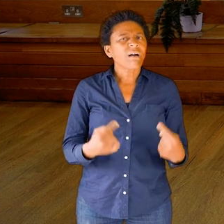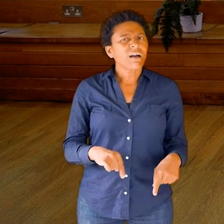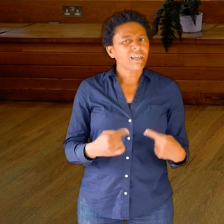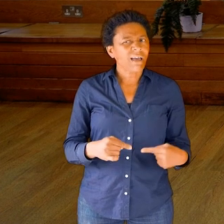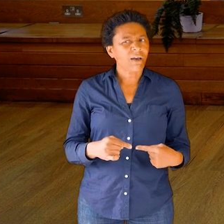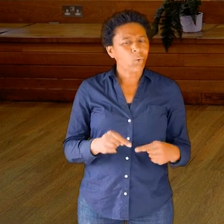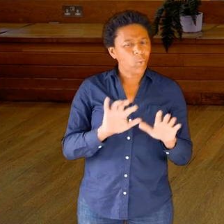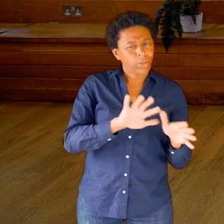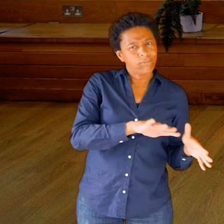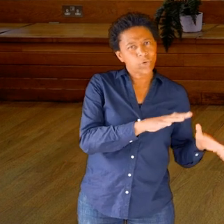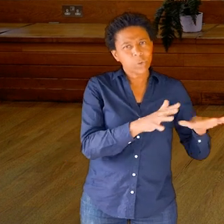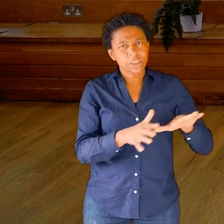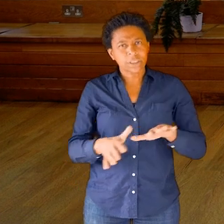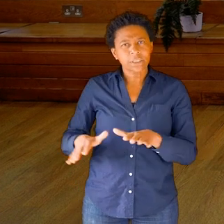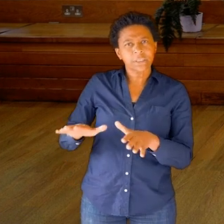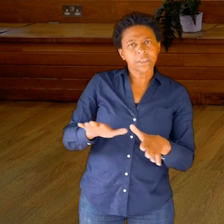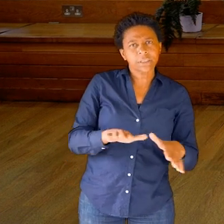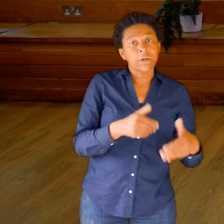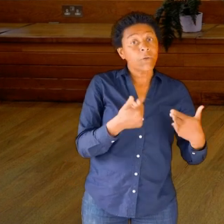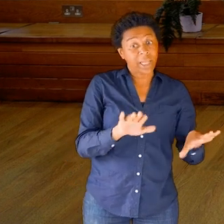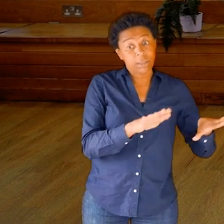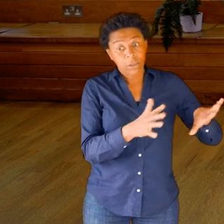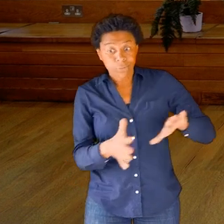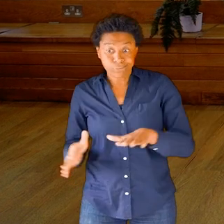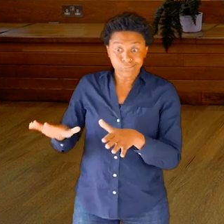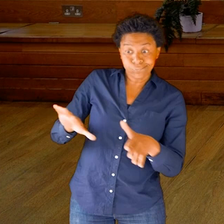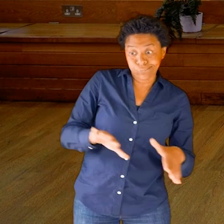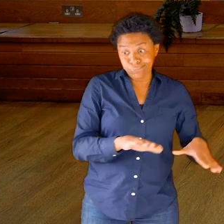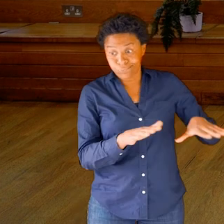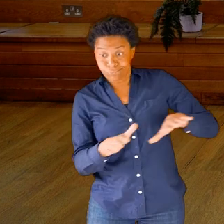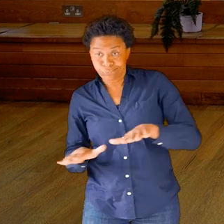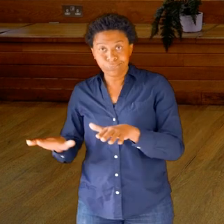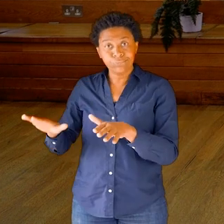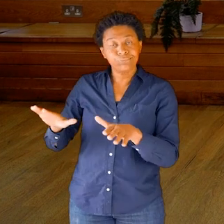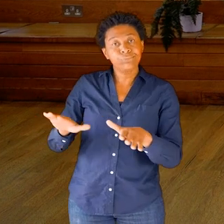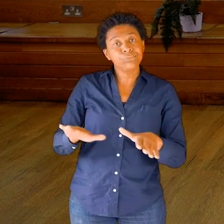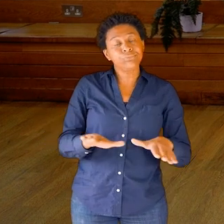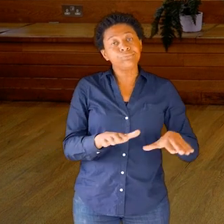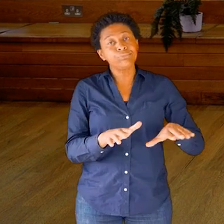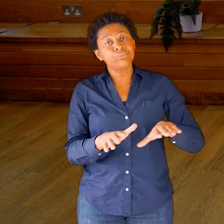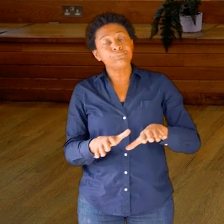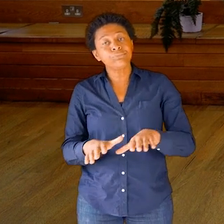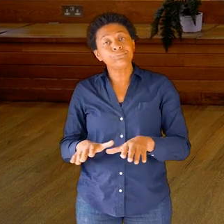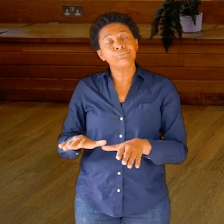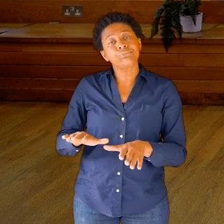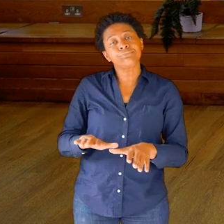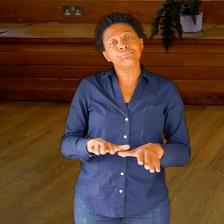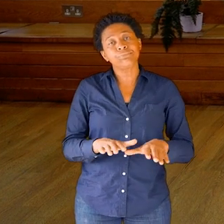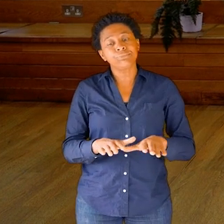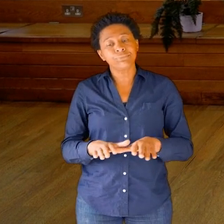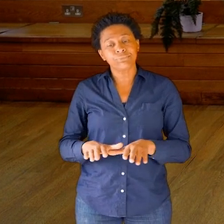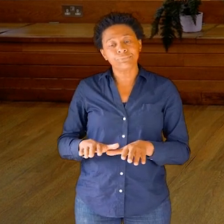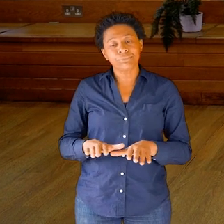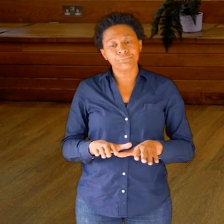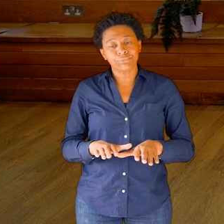Let the fluids settle into the lowest part of each container.